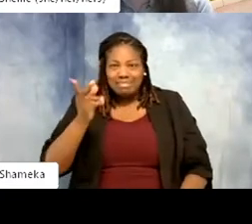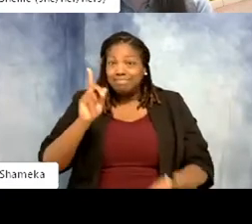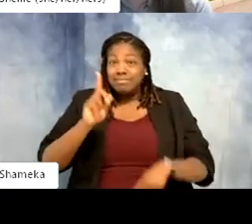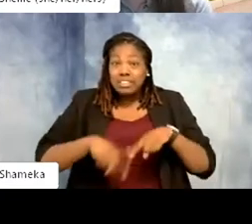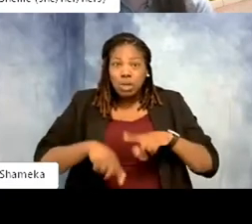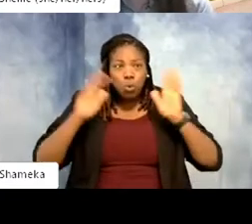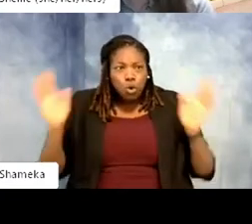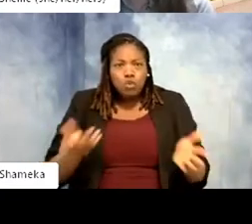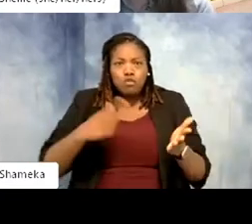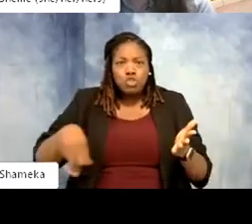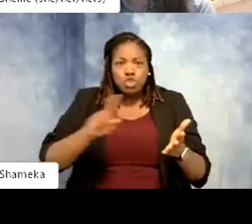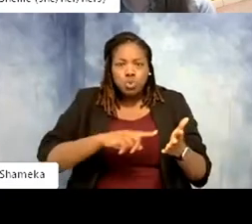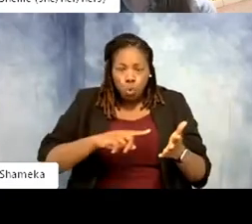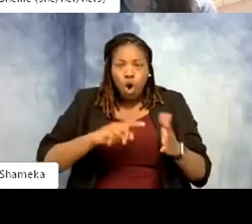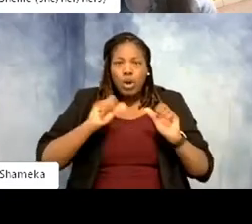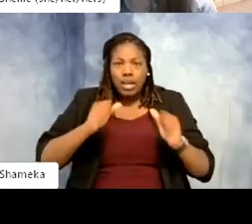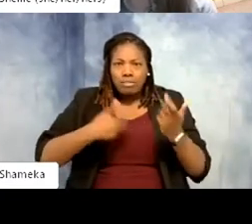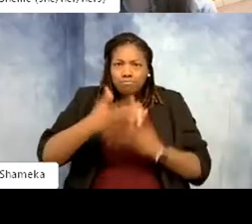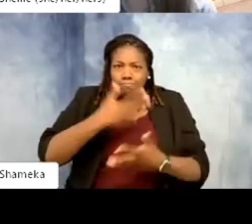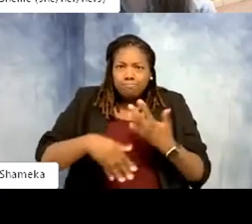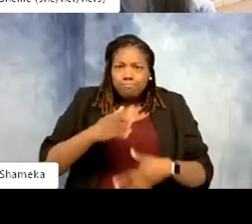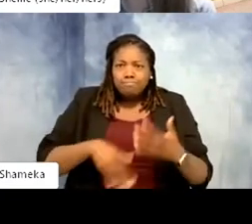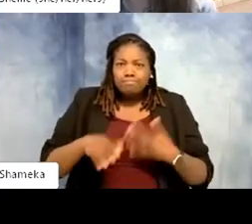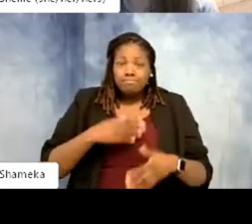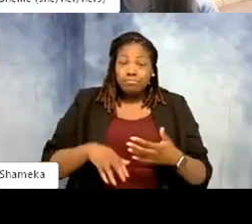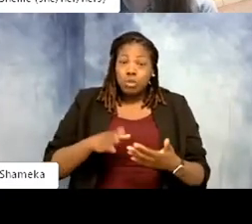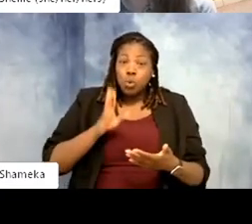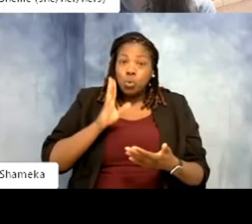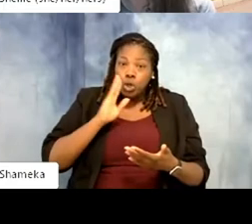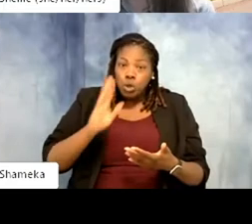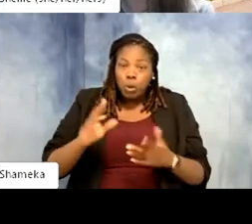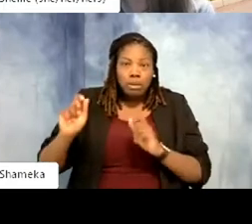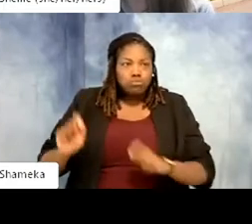with us in a number of ways. You already saw that we'll be launching polls throughout the program.